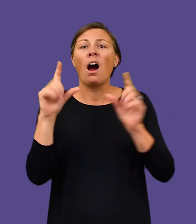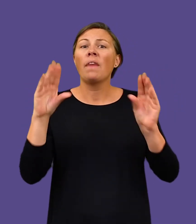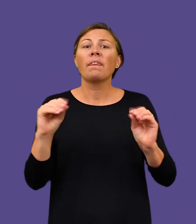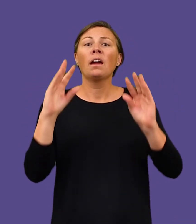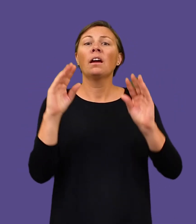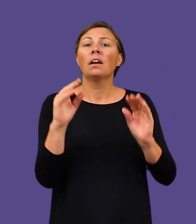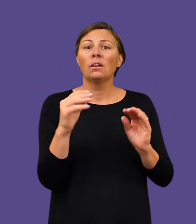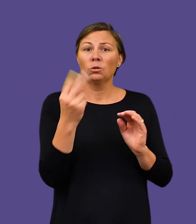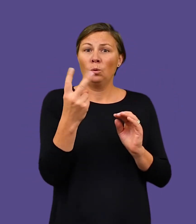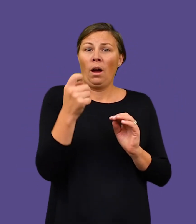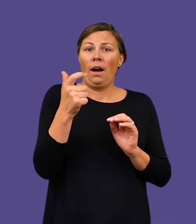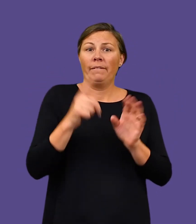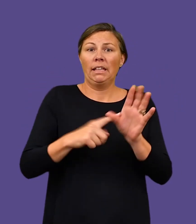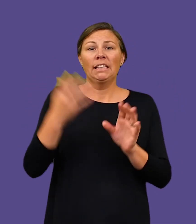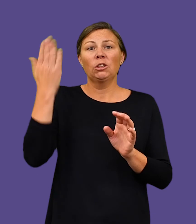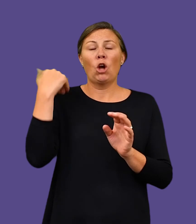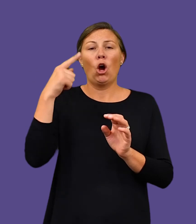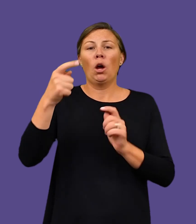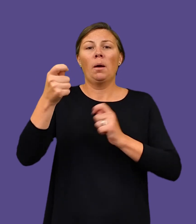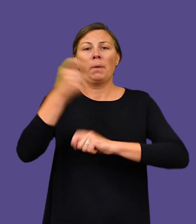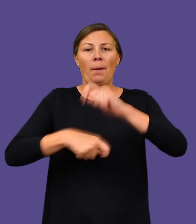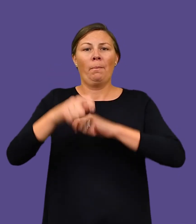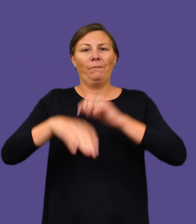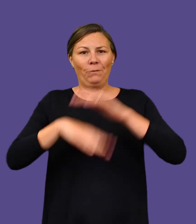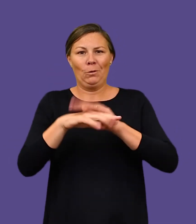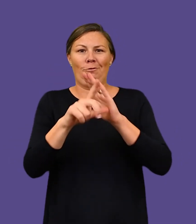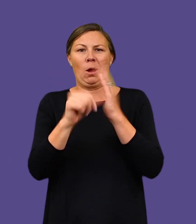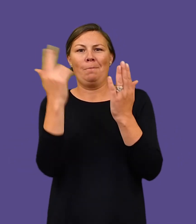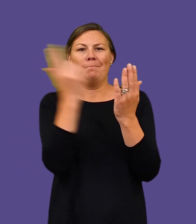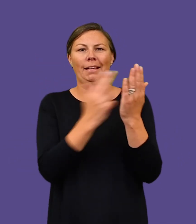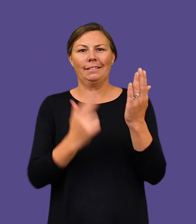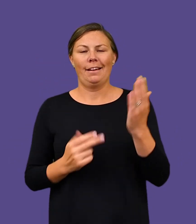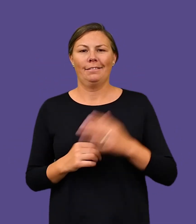before he took up full-time painting two-and-a-half years ago.